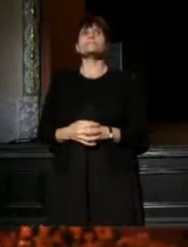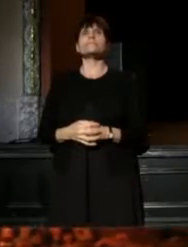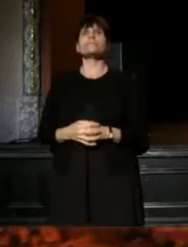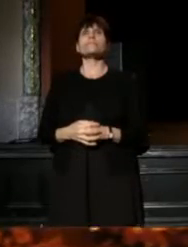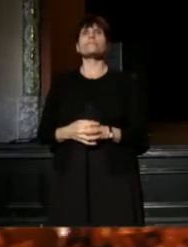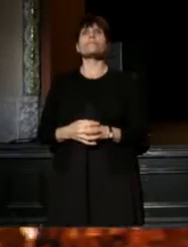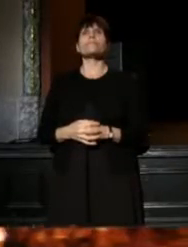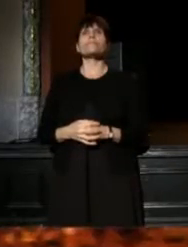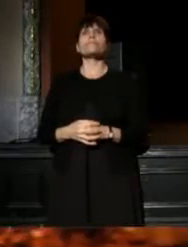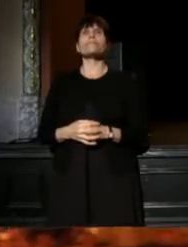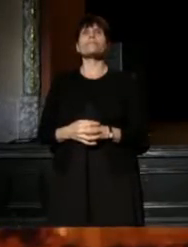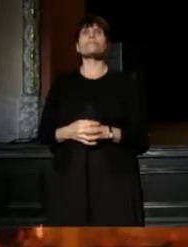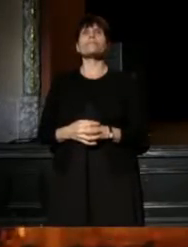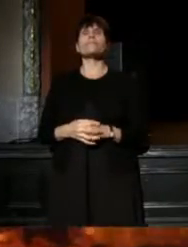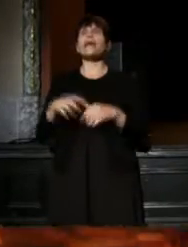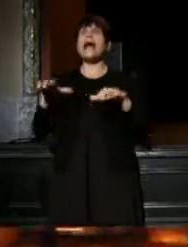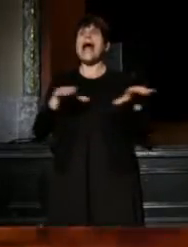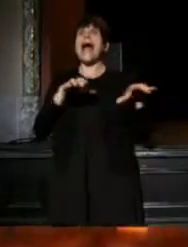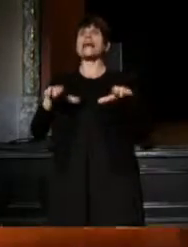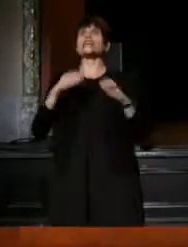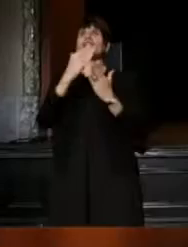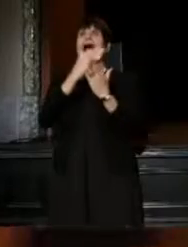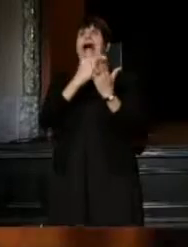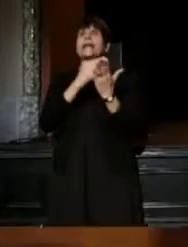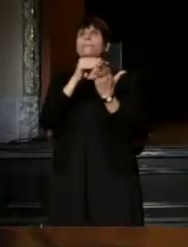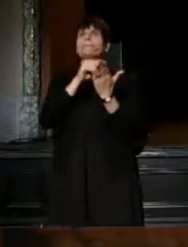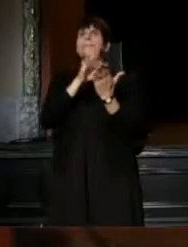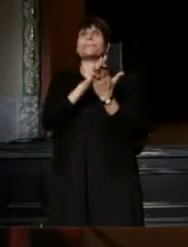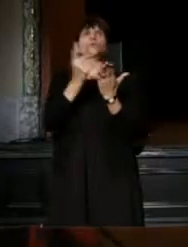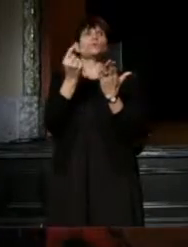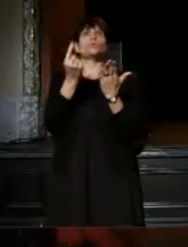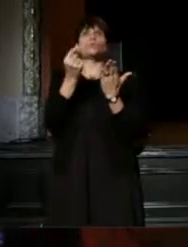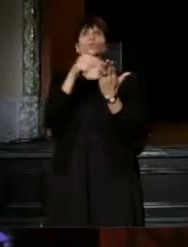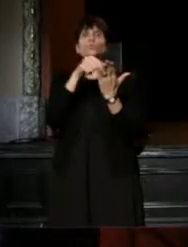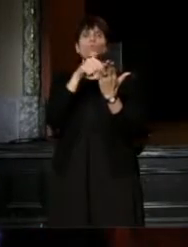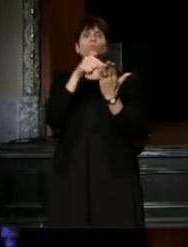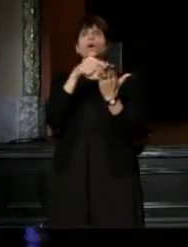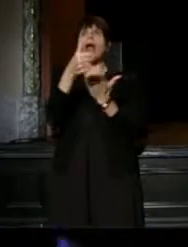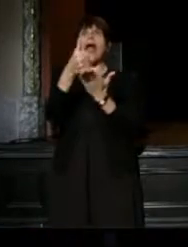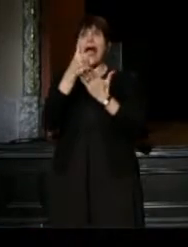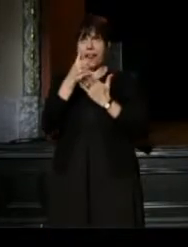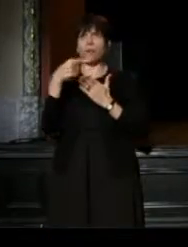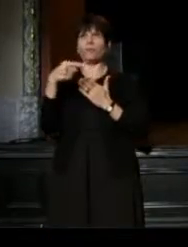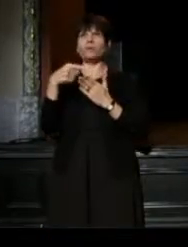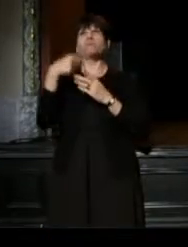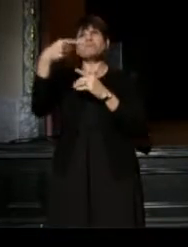I have an action item for you all, and you can help us with it in the next few days;